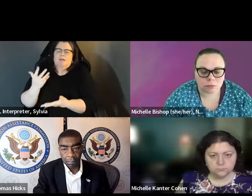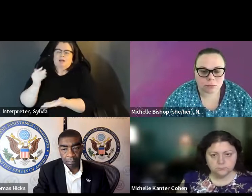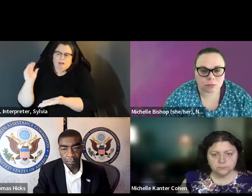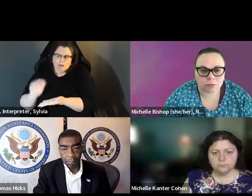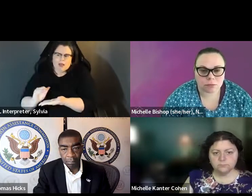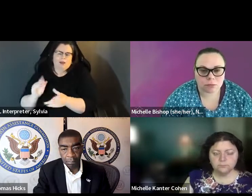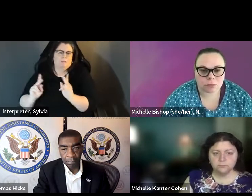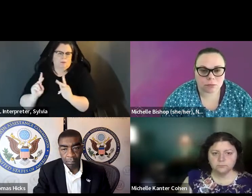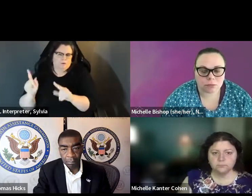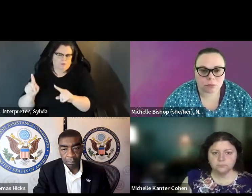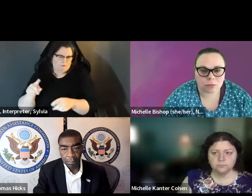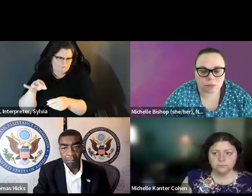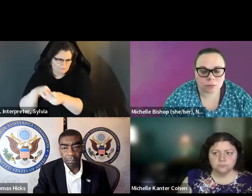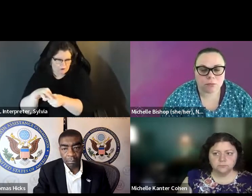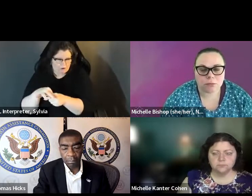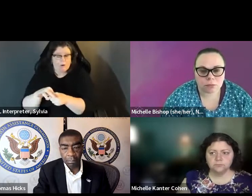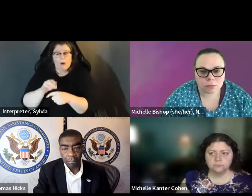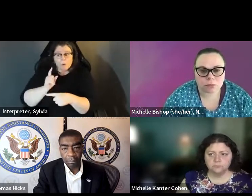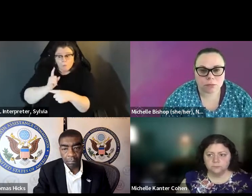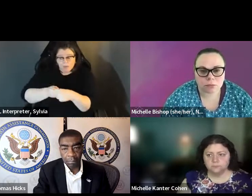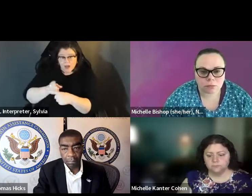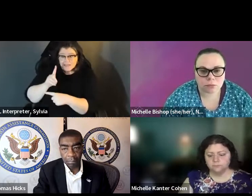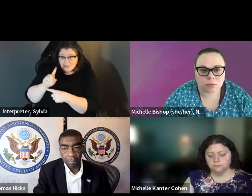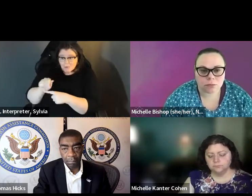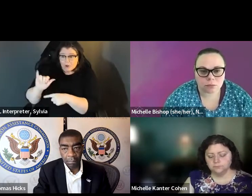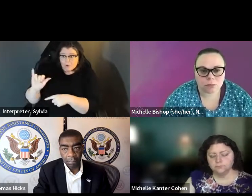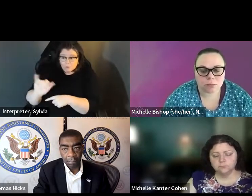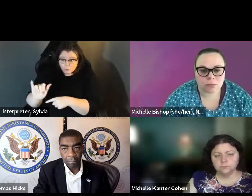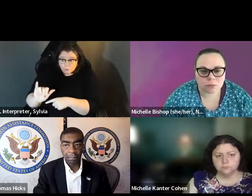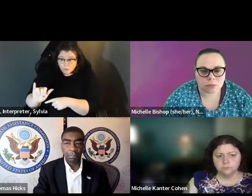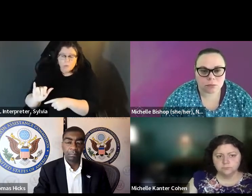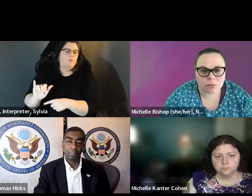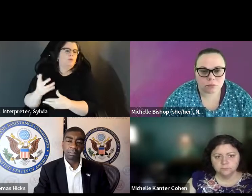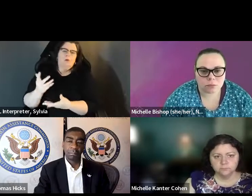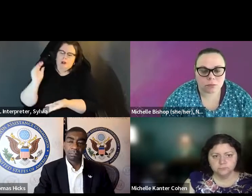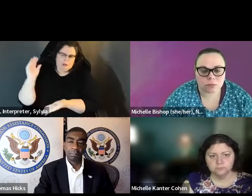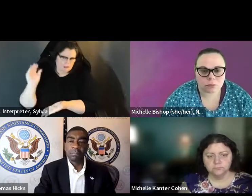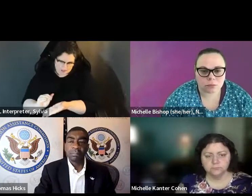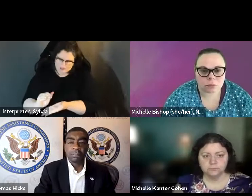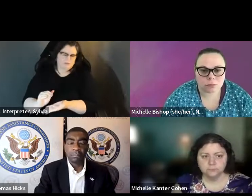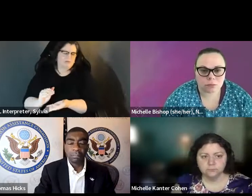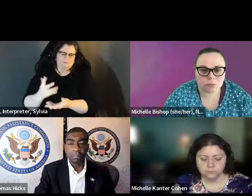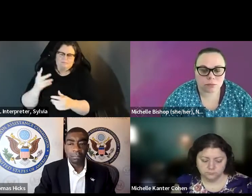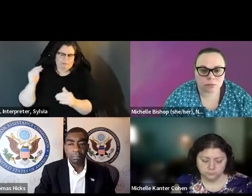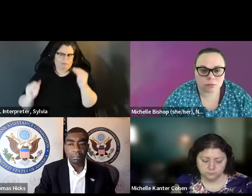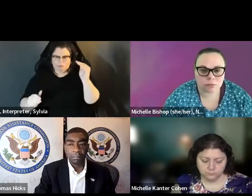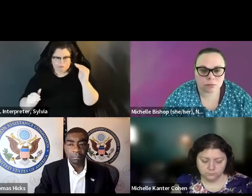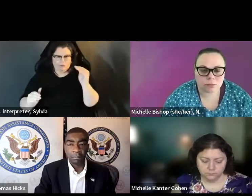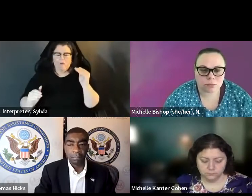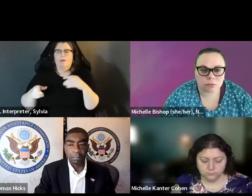are Hispanic or Latino, are less likely to vote than the rest of the population, and